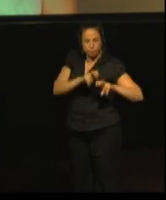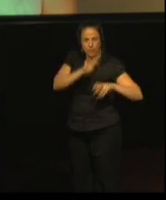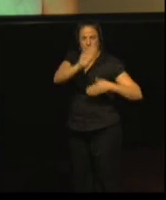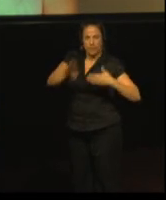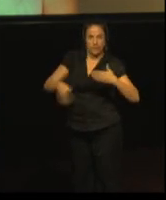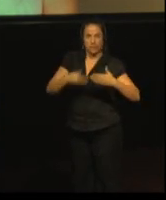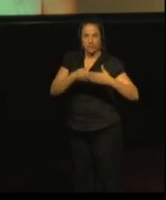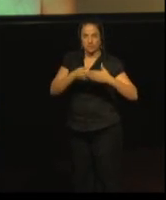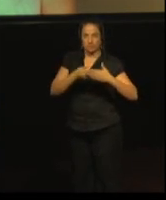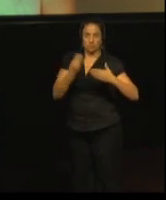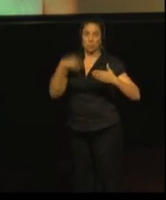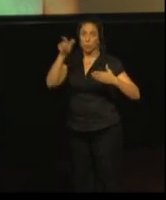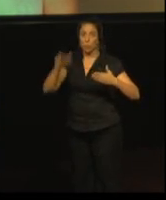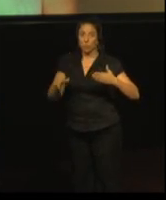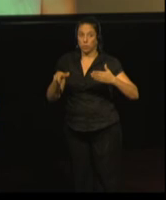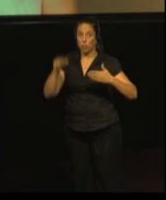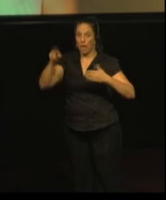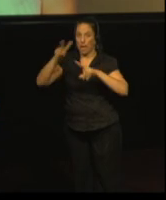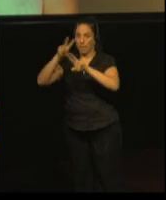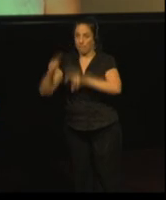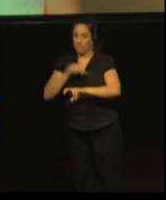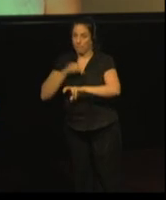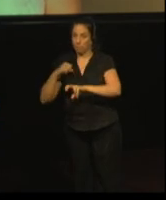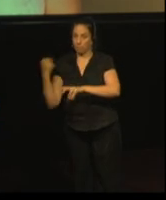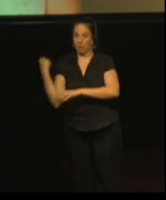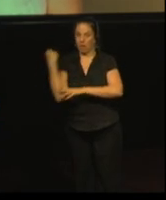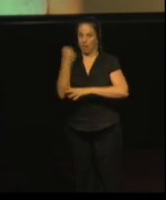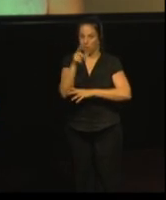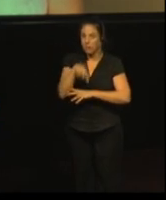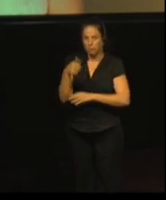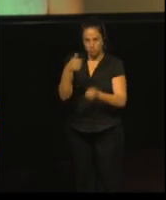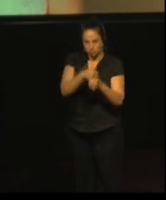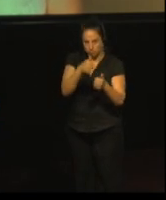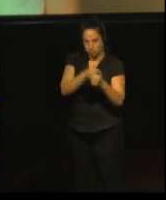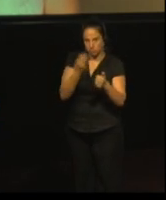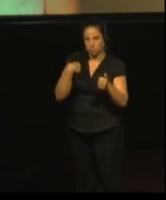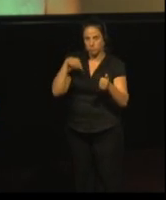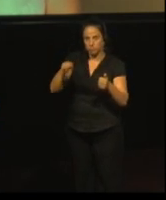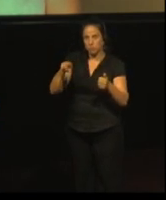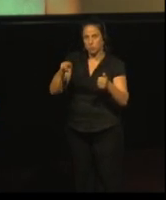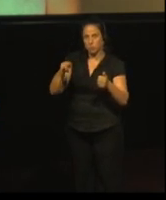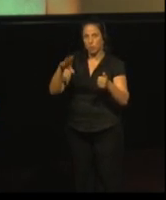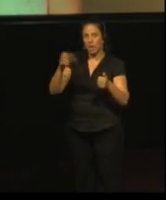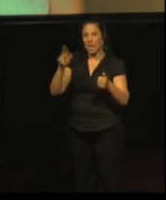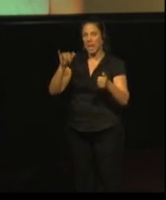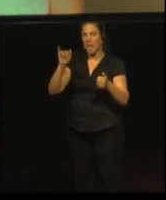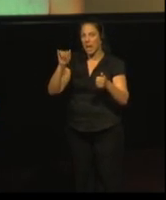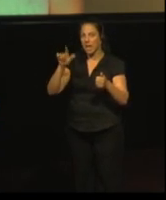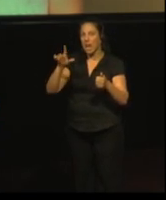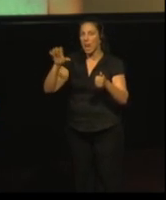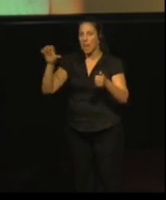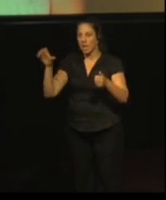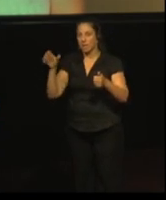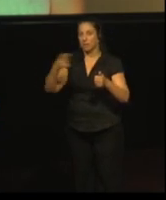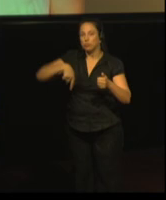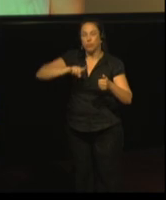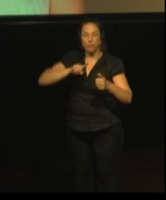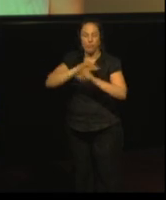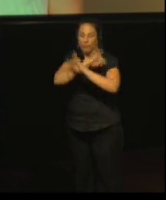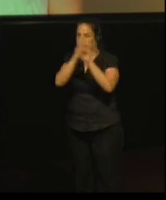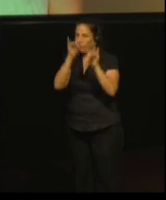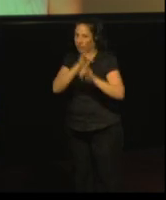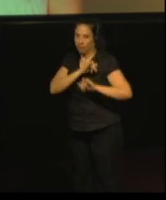We are happy that we can present today the outcome of our report.